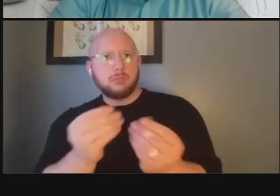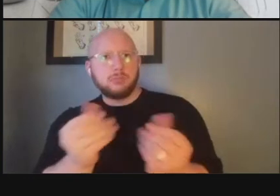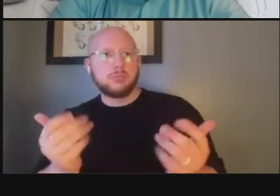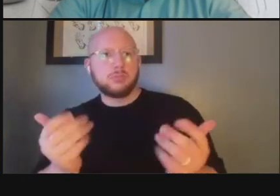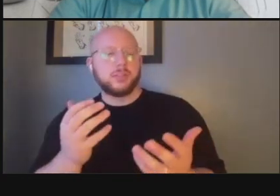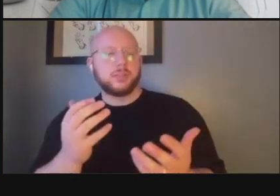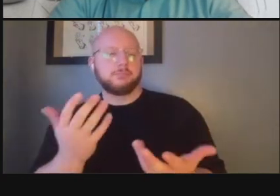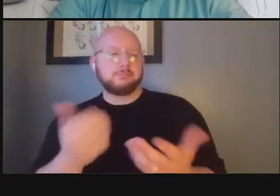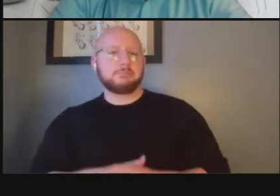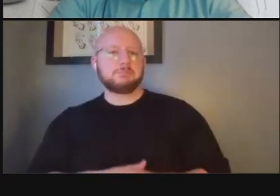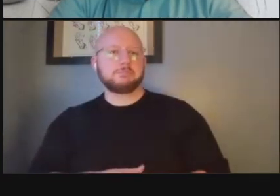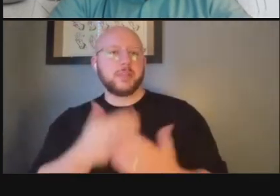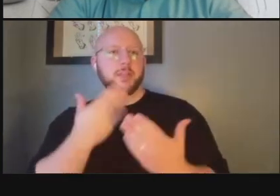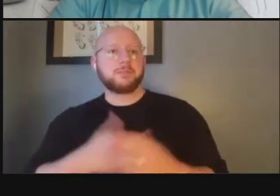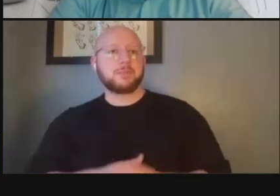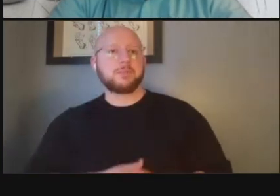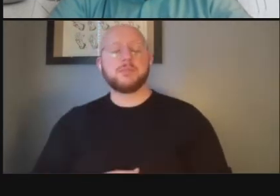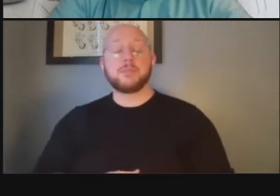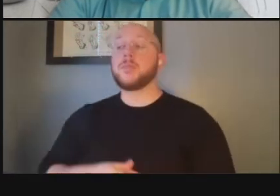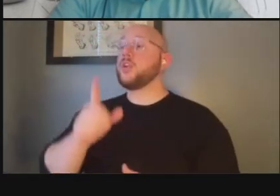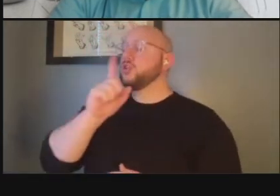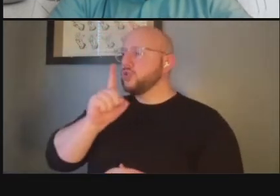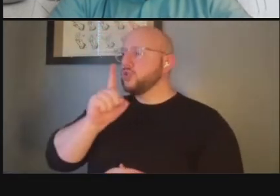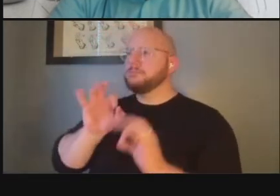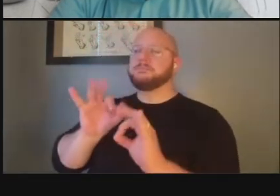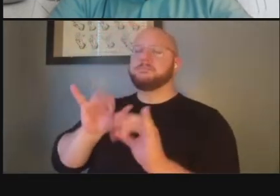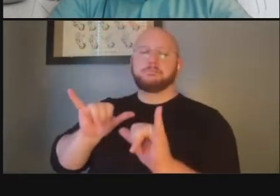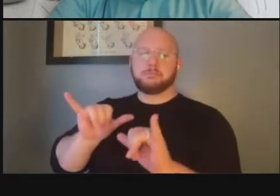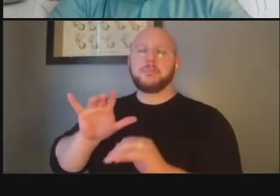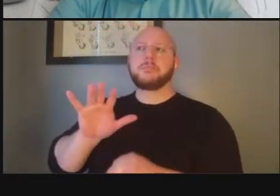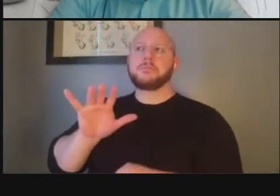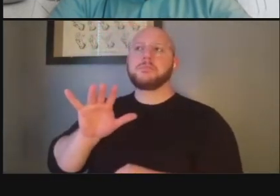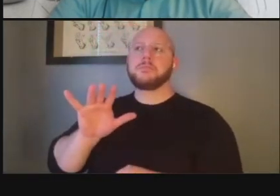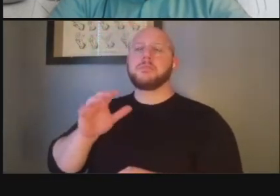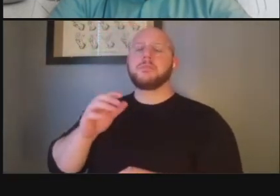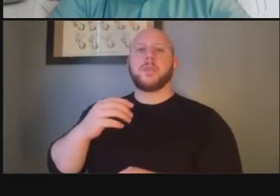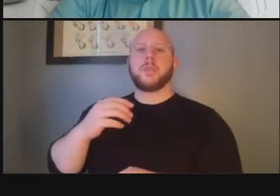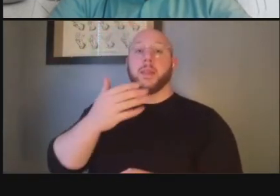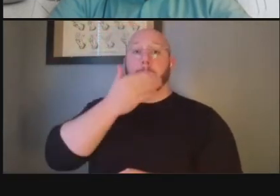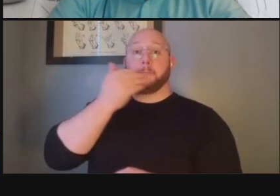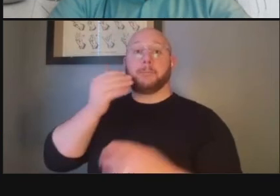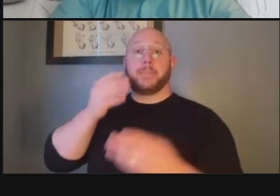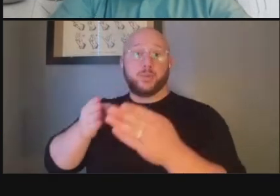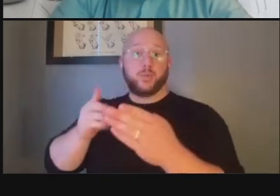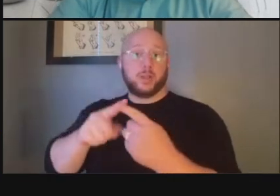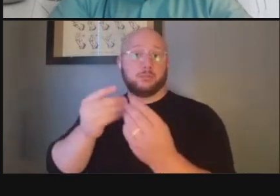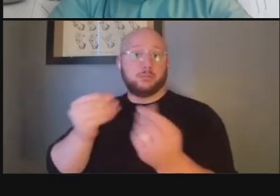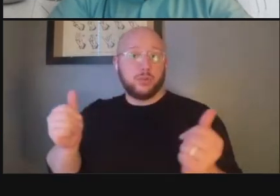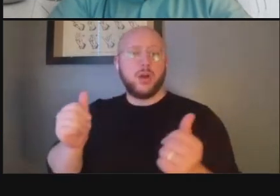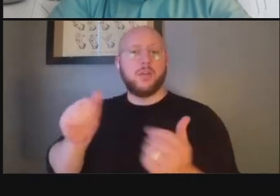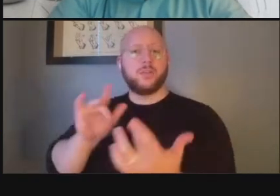that thank you okay i would uh i think that the best way to handle that is to reach out to the uh